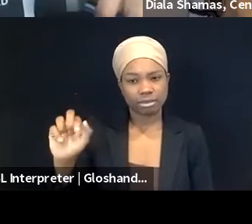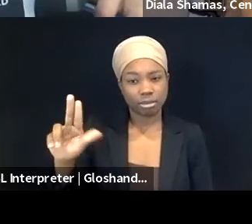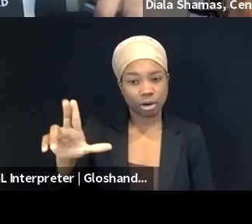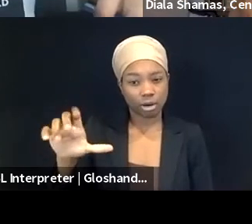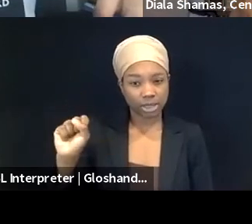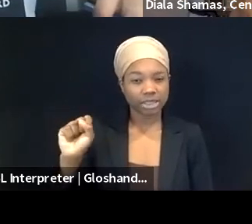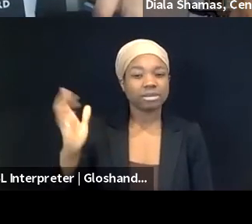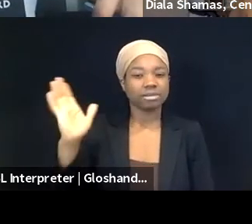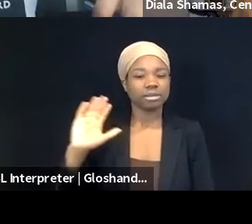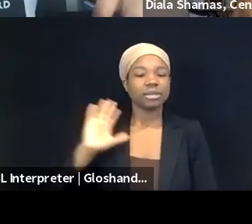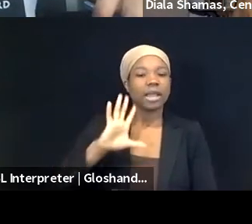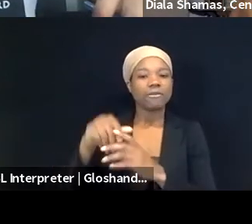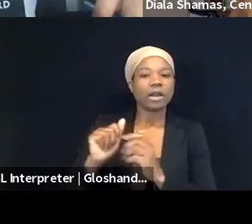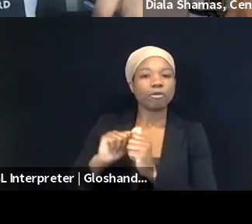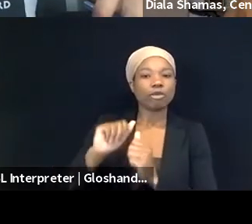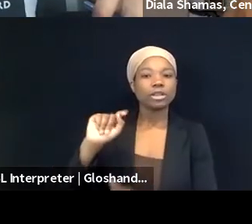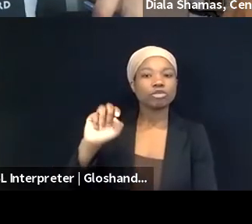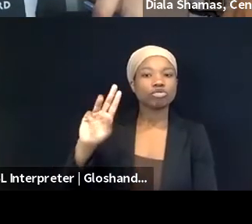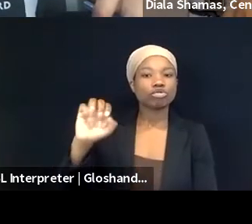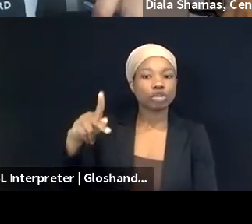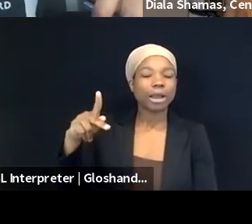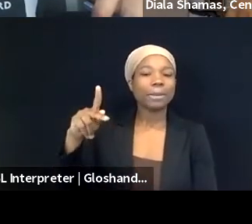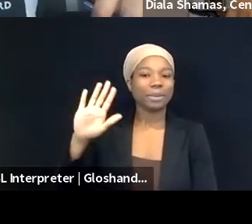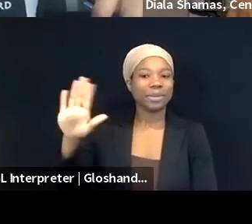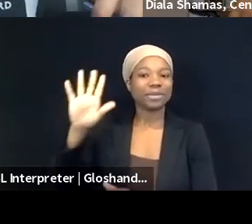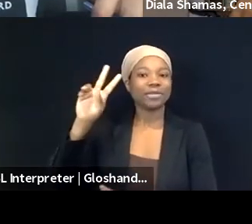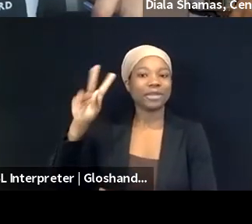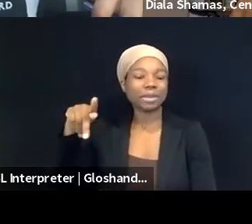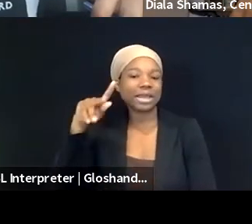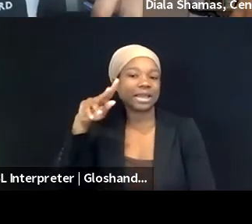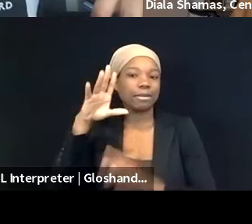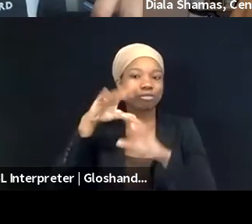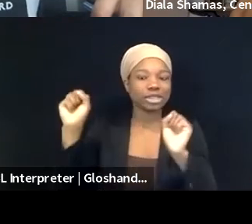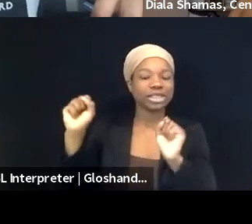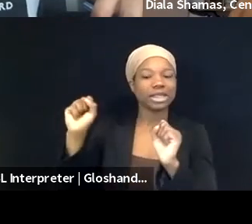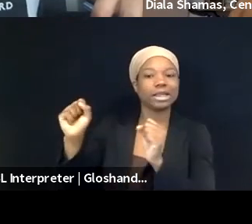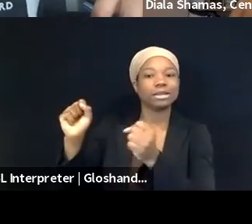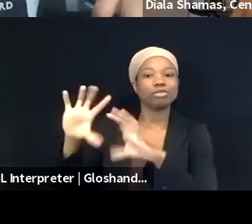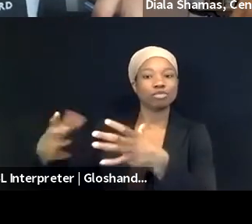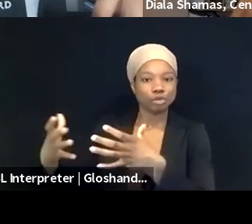and back before that, before he was in that position, he was, he wrote an op-ed in The Jerusalem Post where he said, you know,